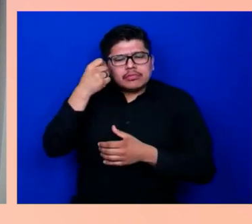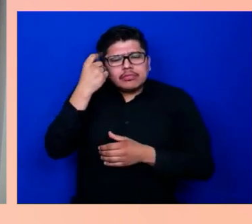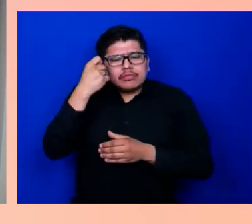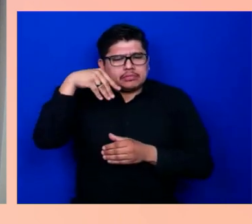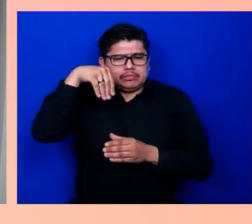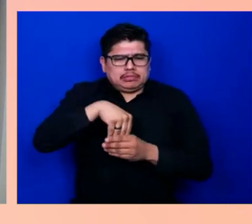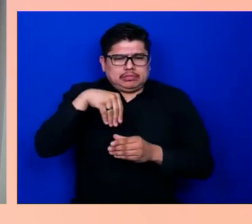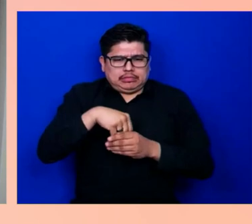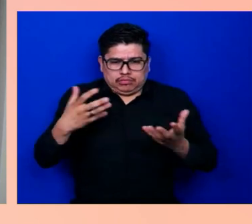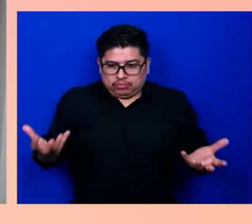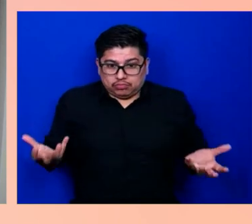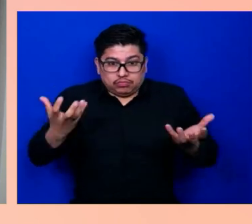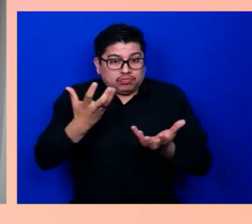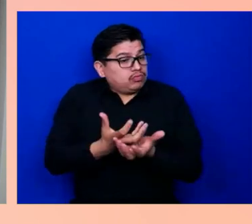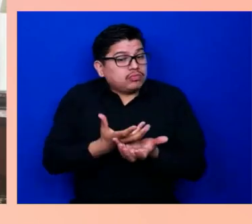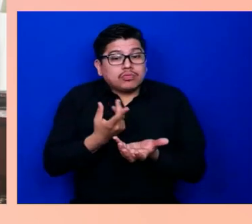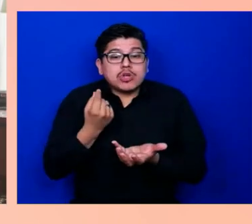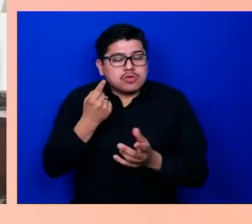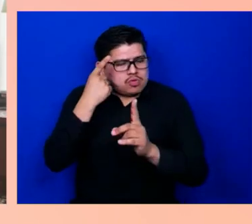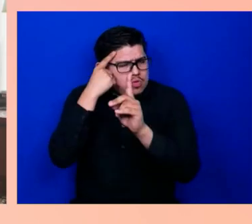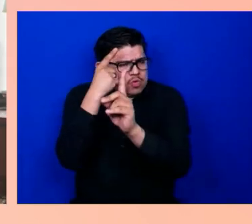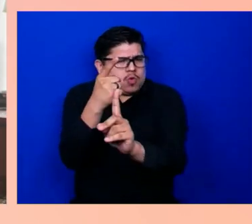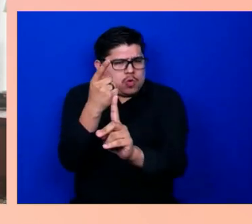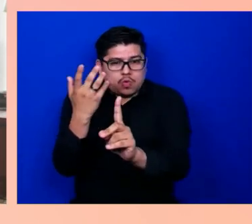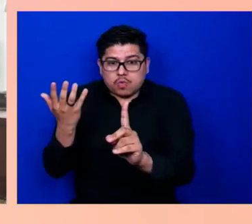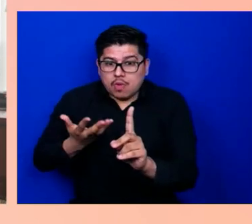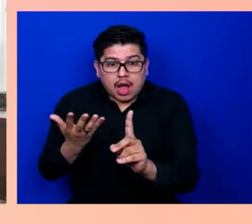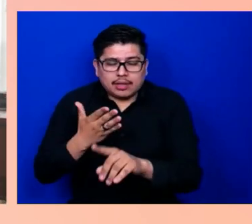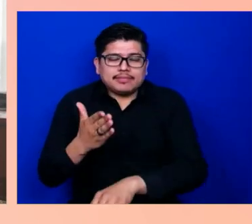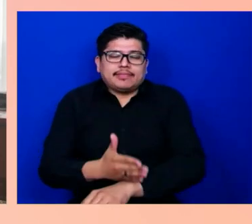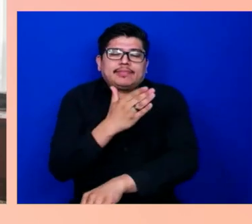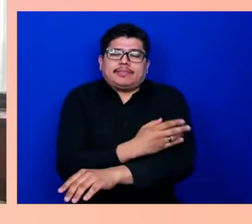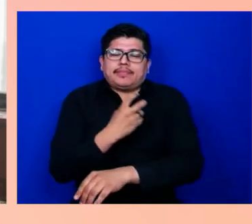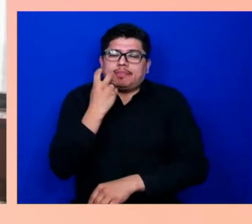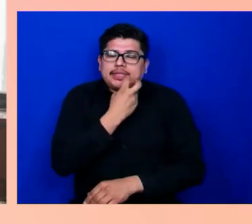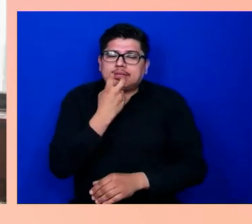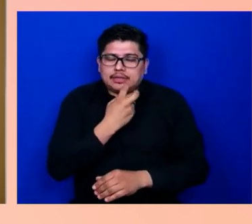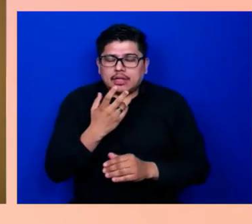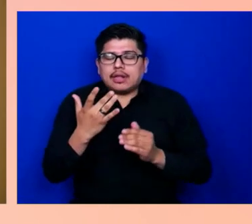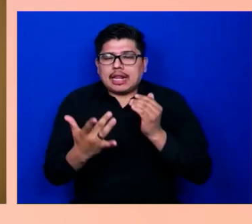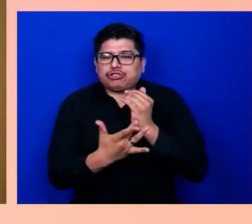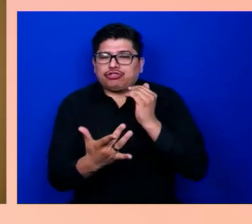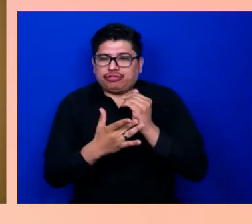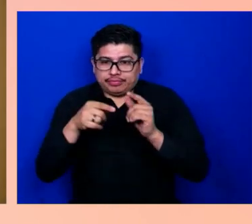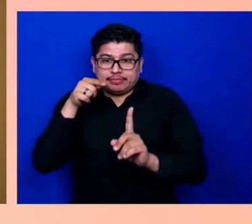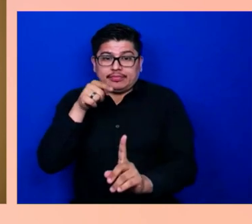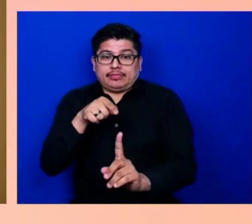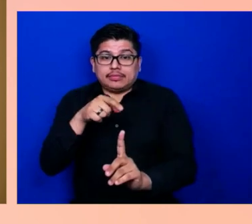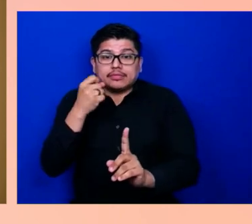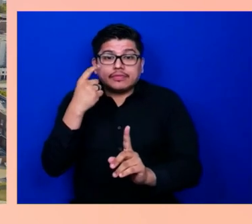to improve speech technology for people with a range of diverse speech patterns and disabilities.